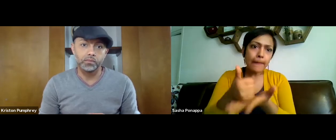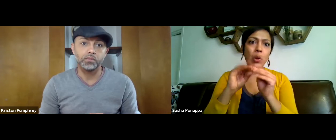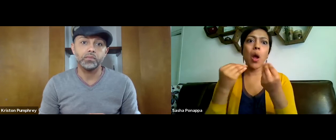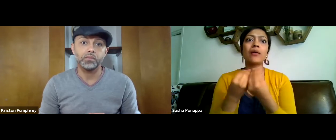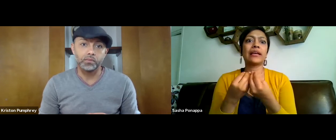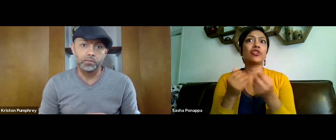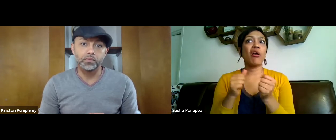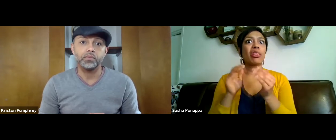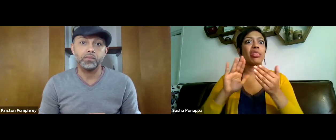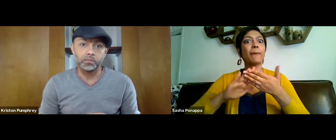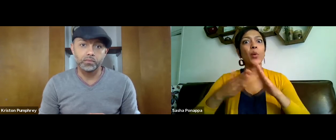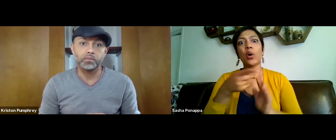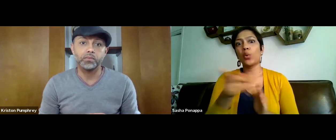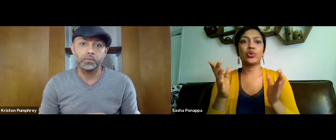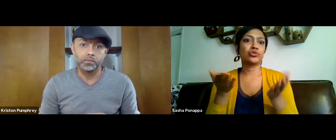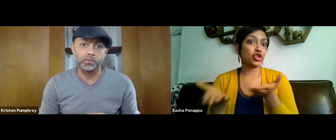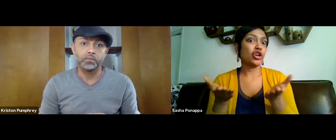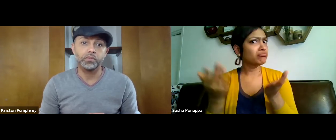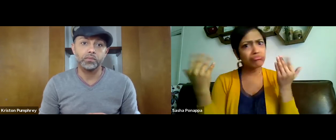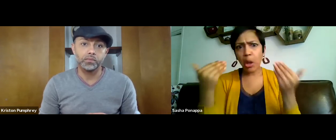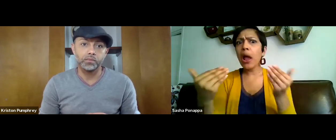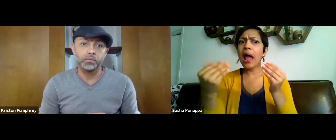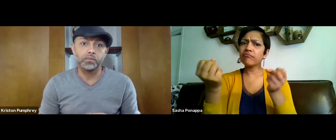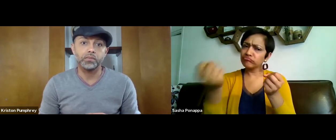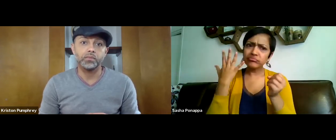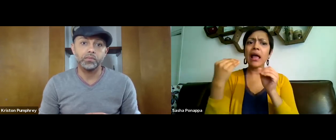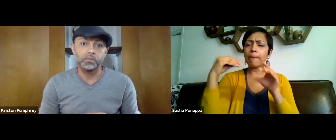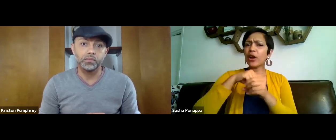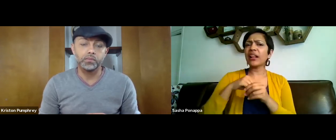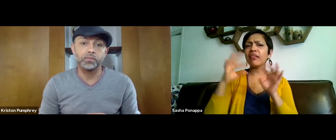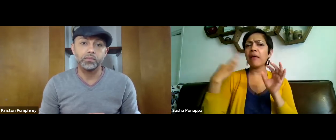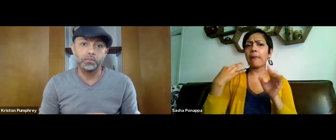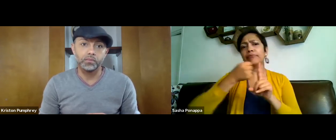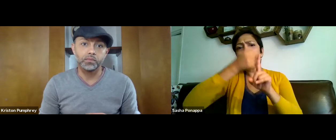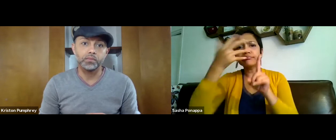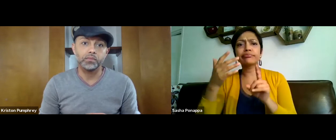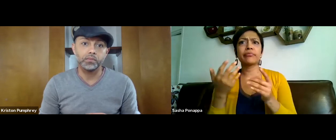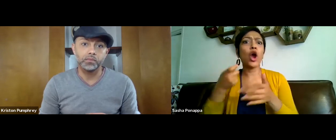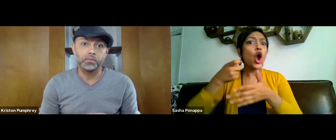I know that can definitely help your organization. So go ahead, send your proposals in